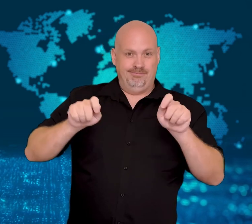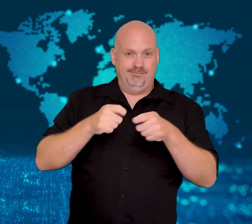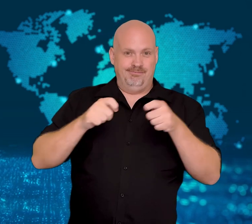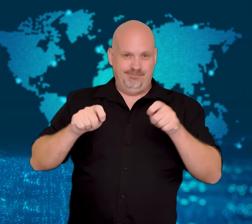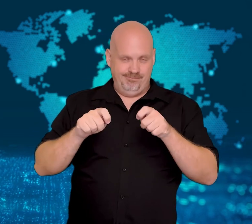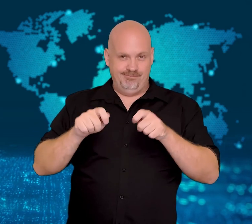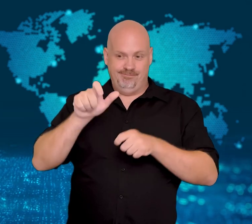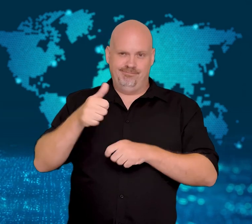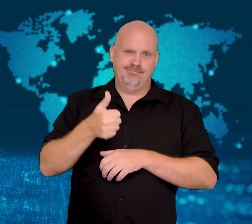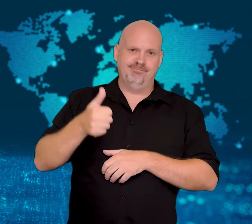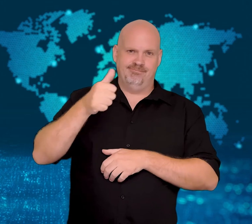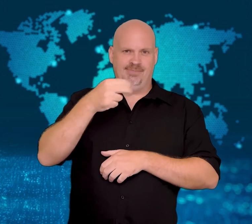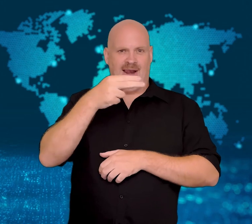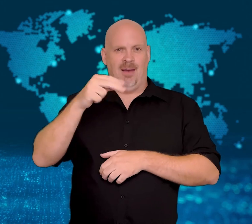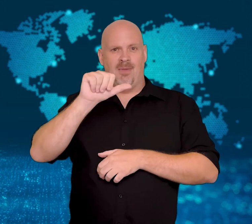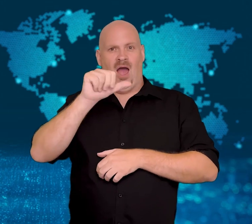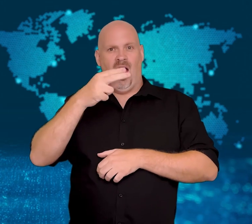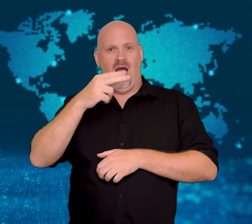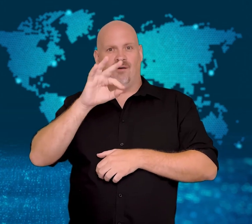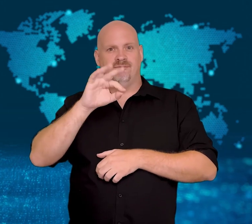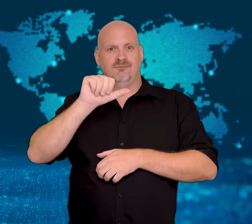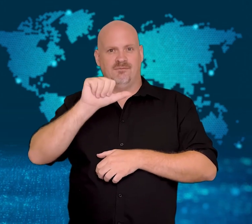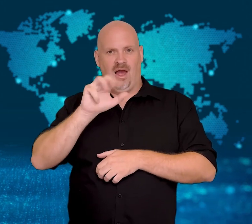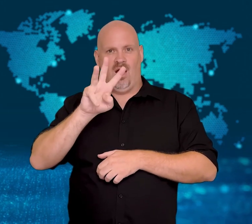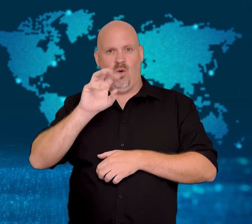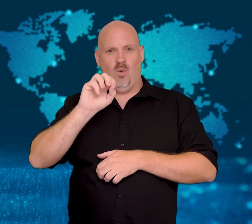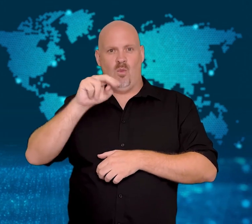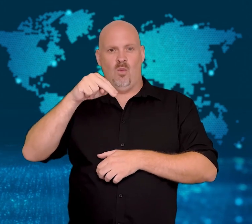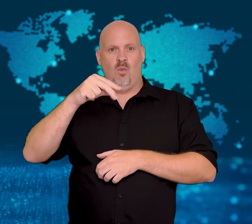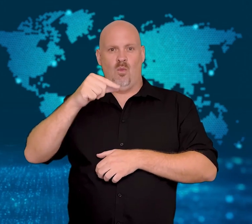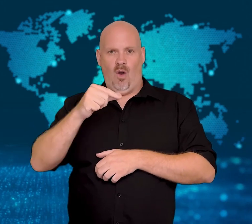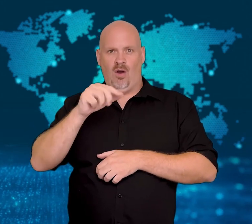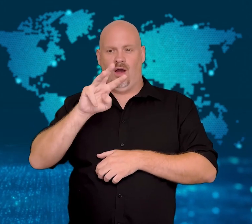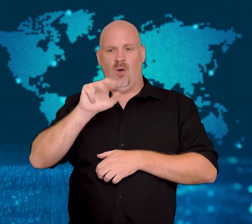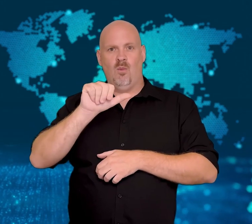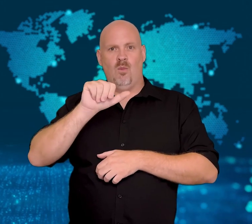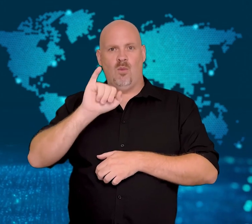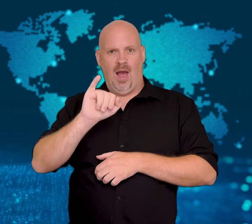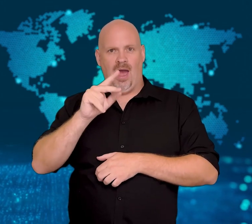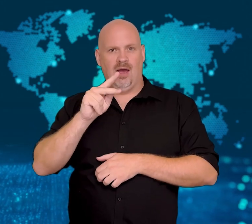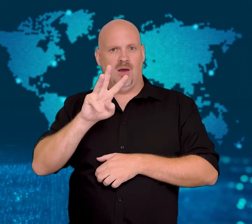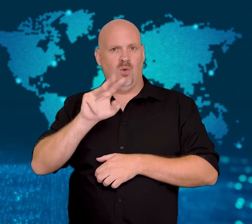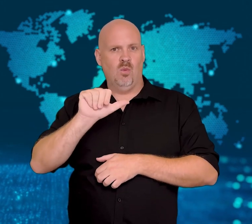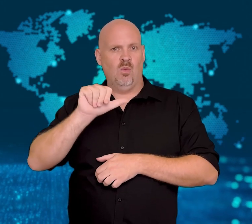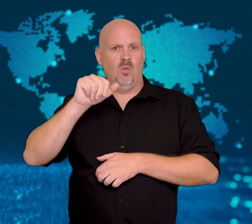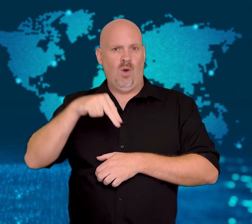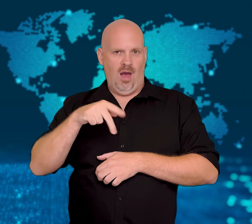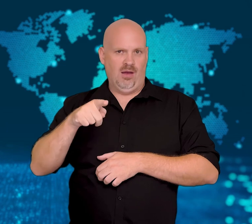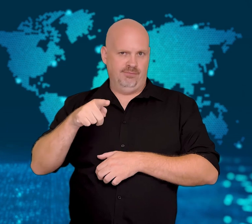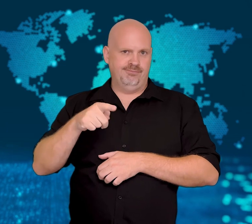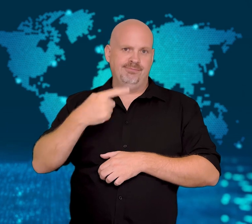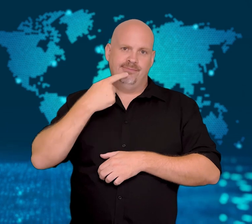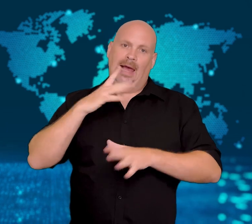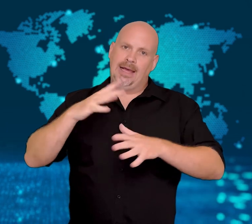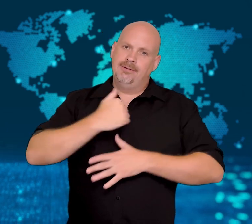The manager of the Hong Kong boyband Mirror, named Ahfa Wong Wai-kwan,